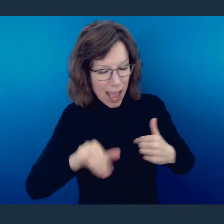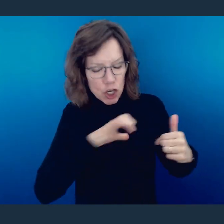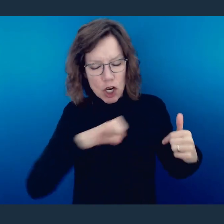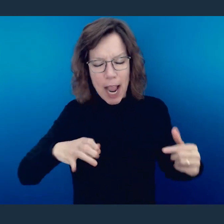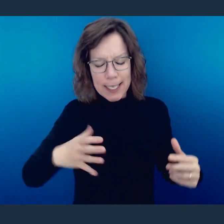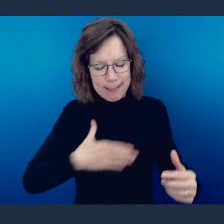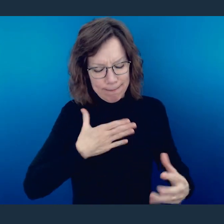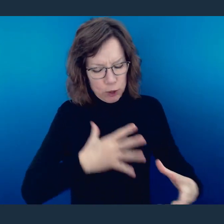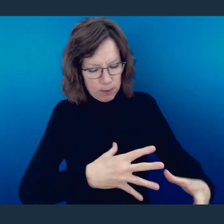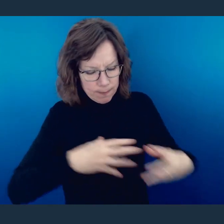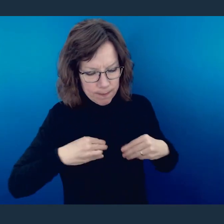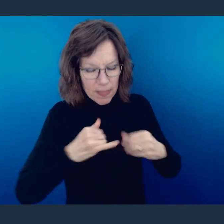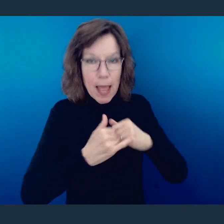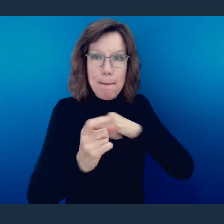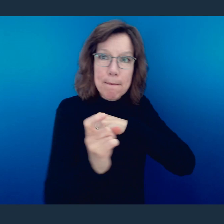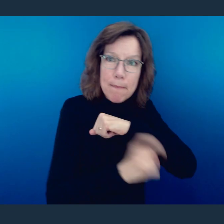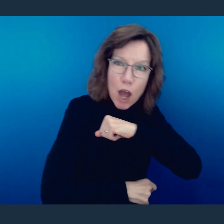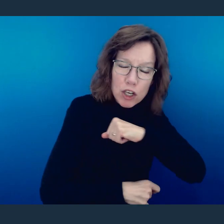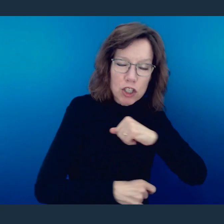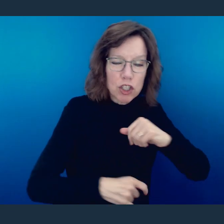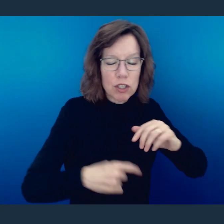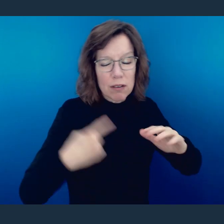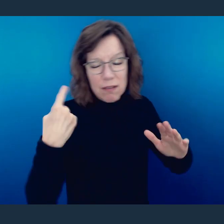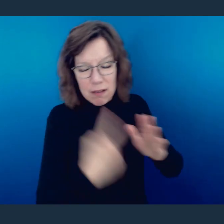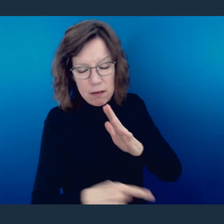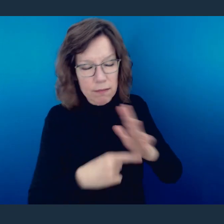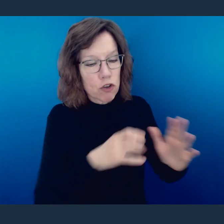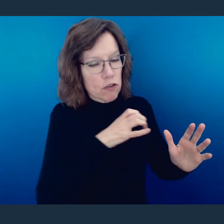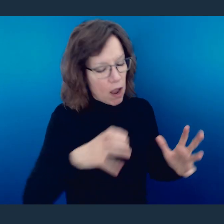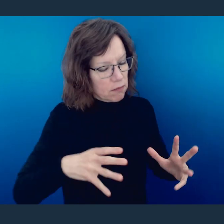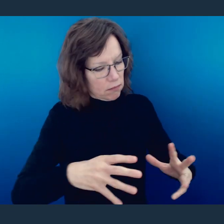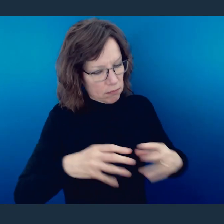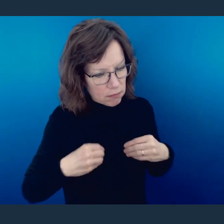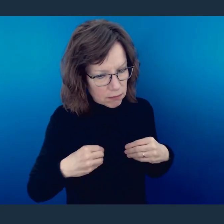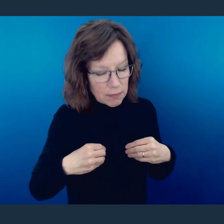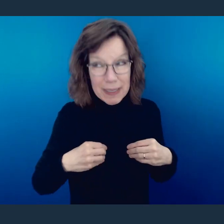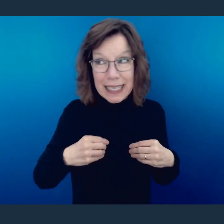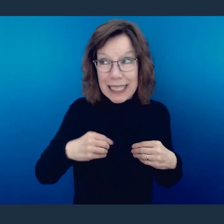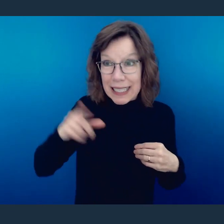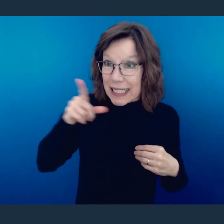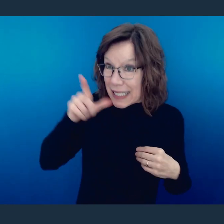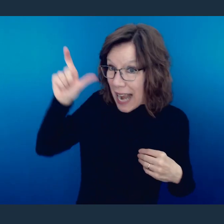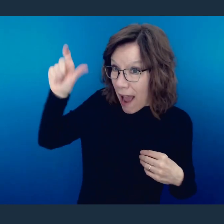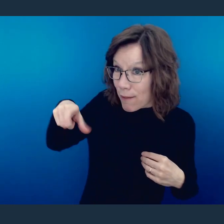took on the reproach that was meant for me, and He did it on my behalf even though He